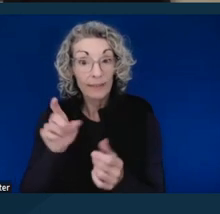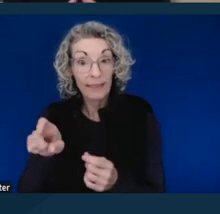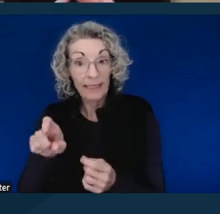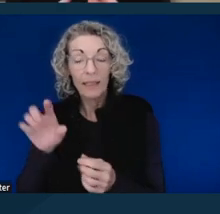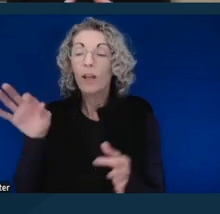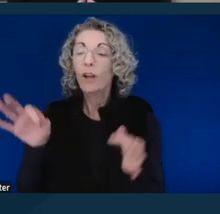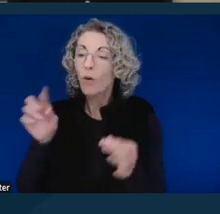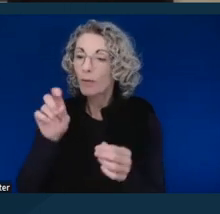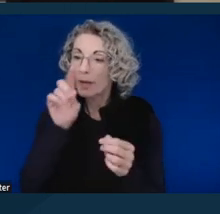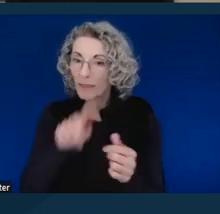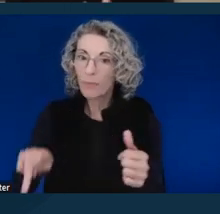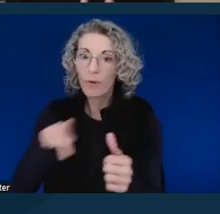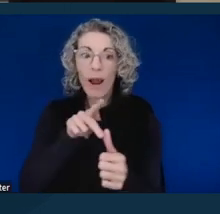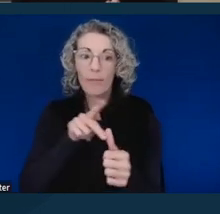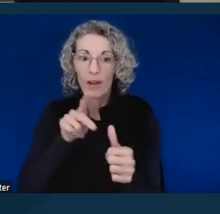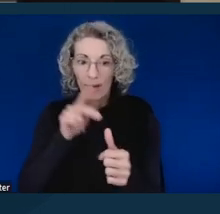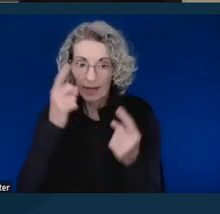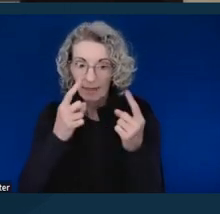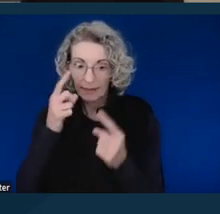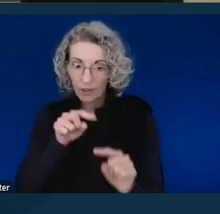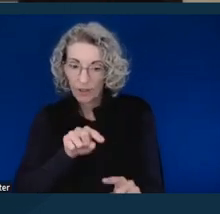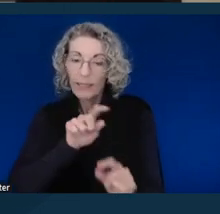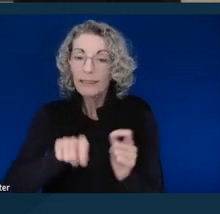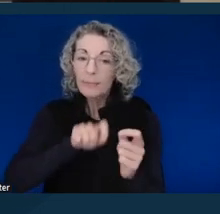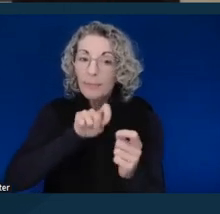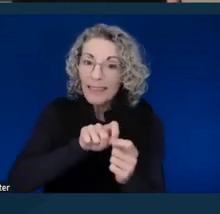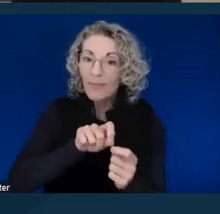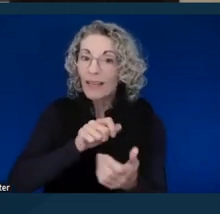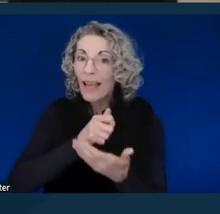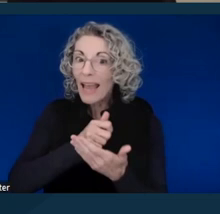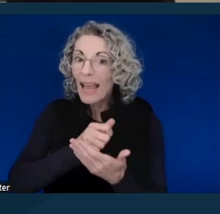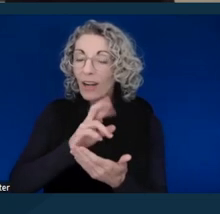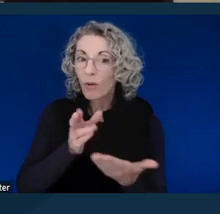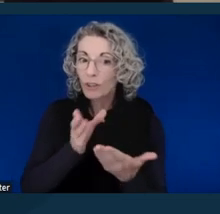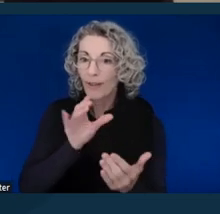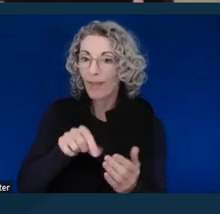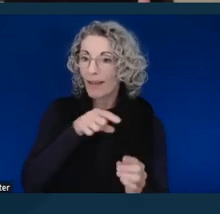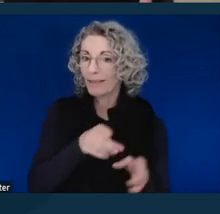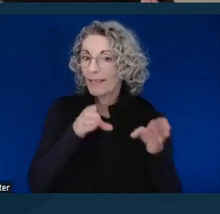to the specific aid or service requested by the individual with a disability.